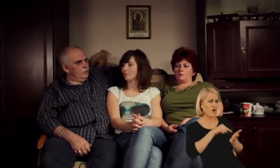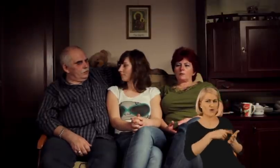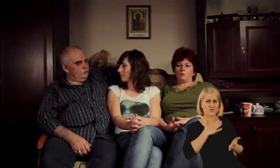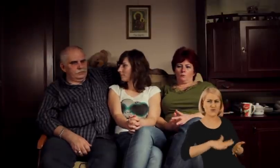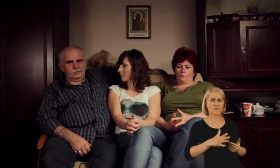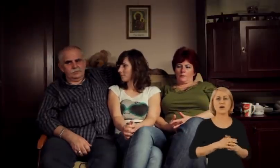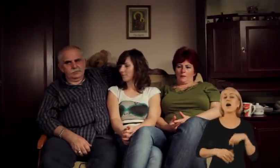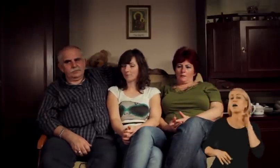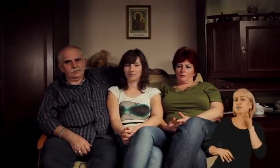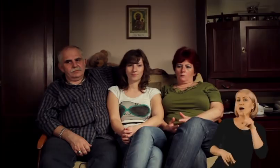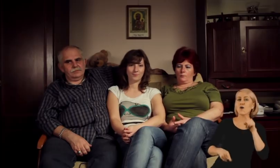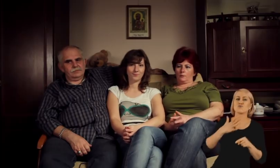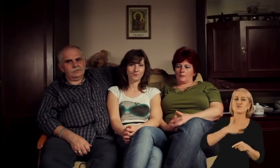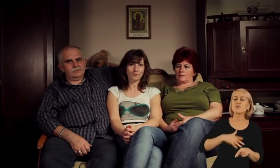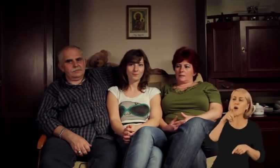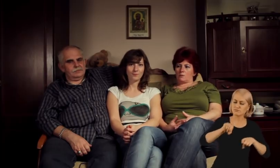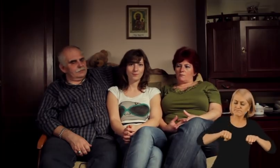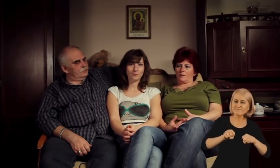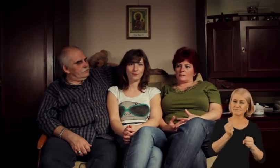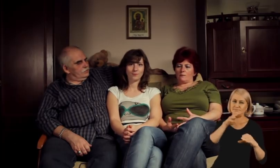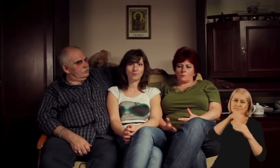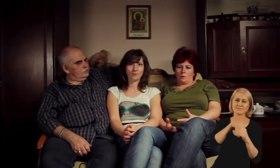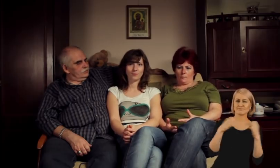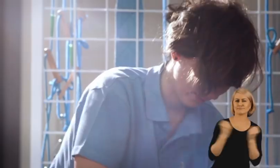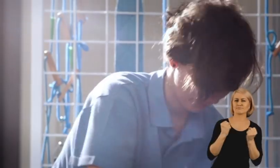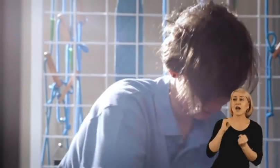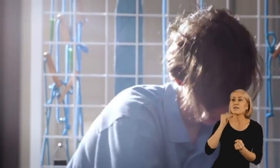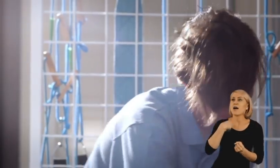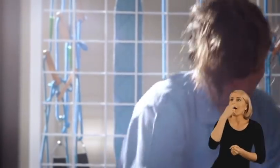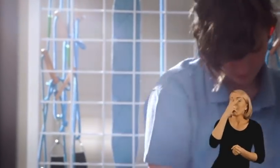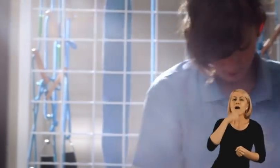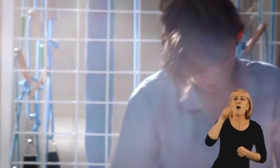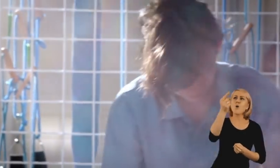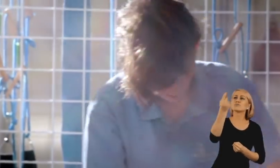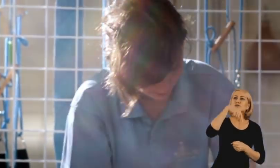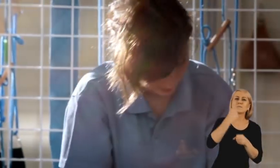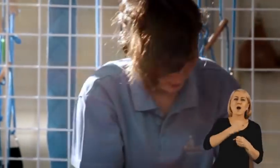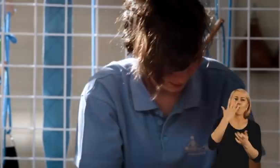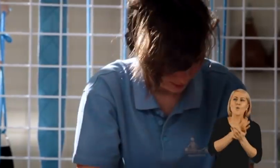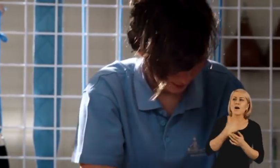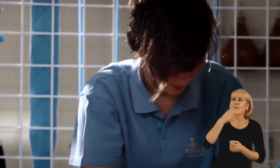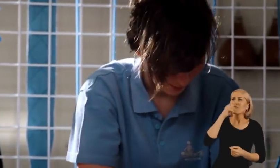and she gets involved in what she does. When she comes back from work I can see that she is tired and when I ask her that